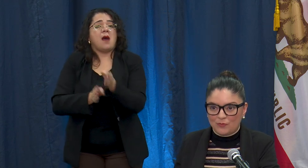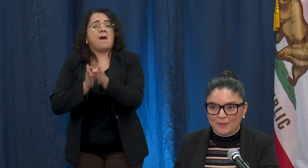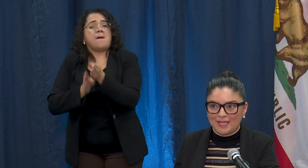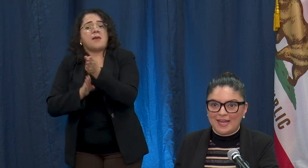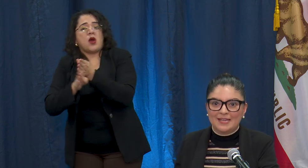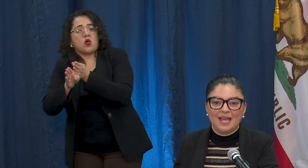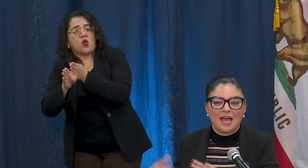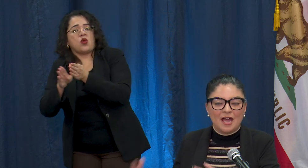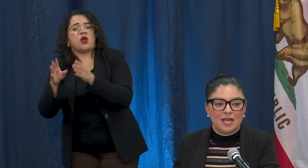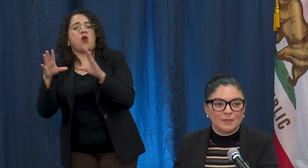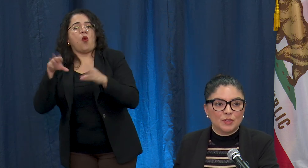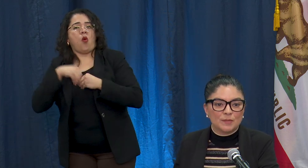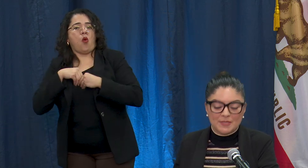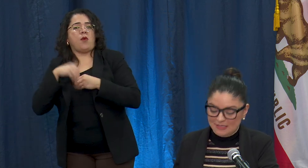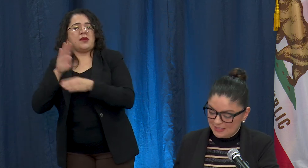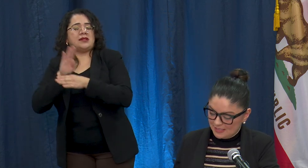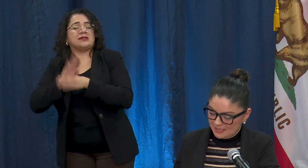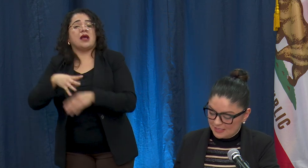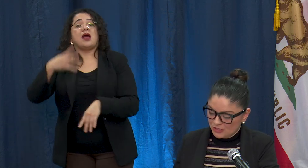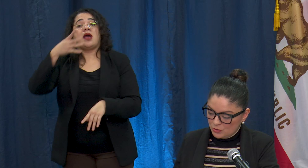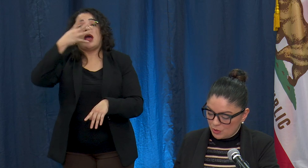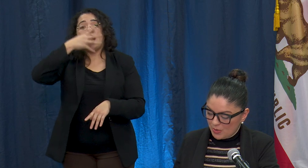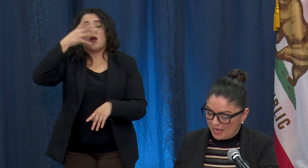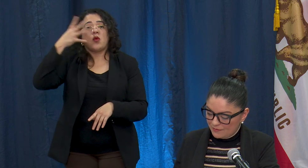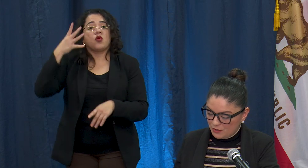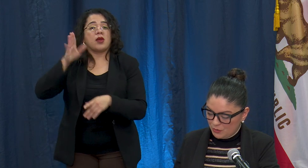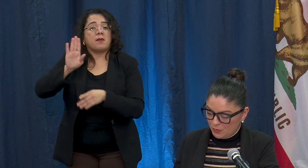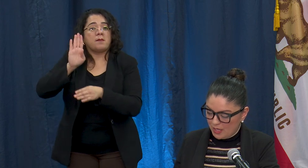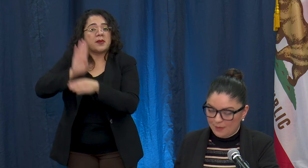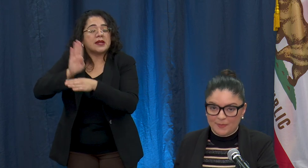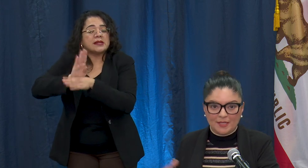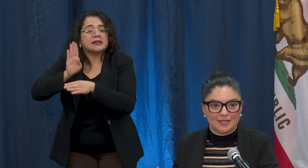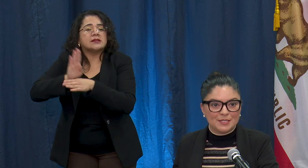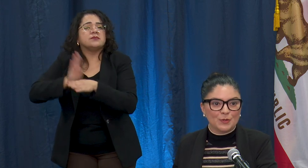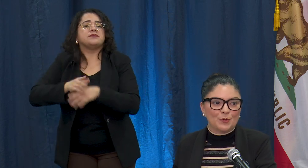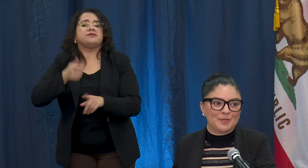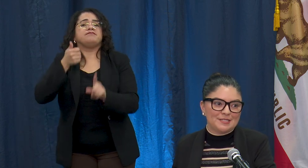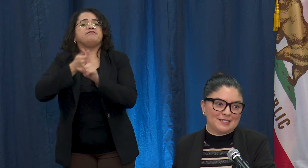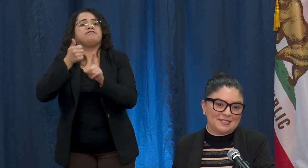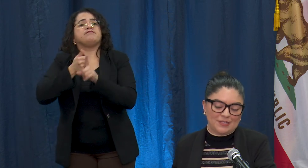framing it at. Immigrant businesses, you don't have to be a typical business in